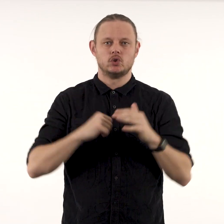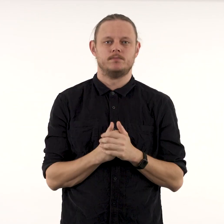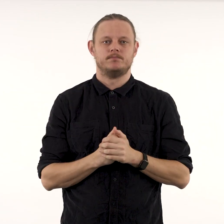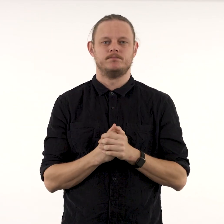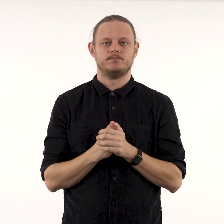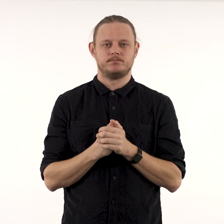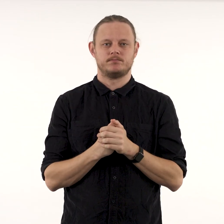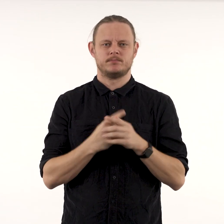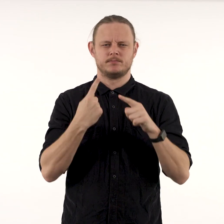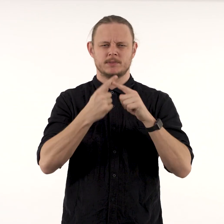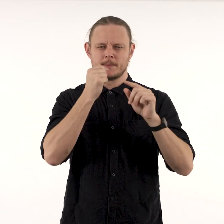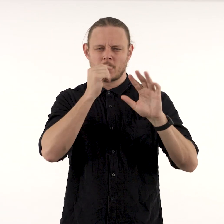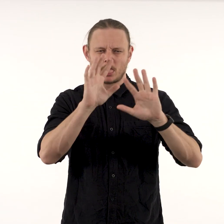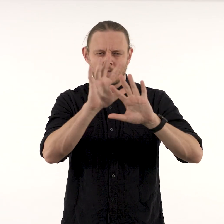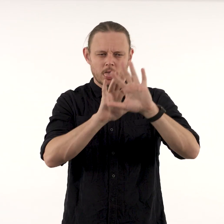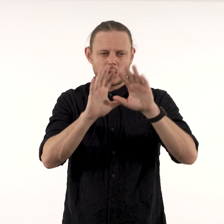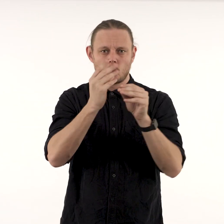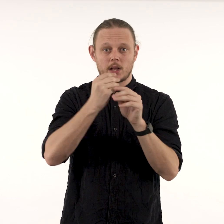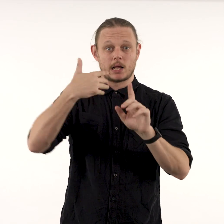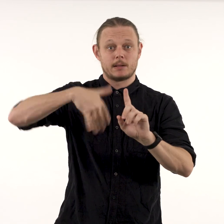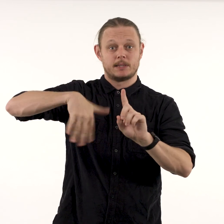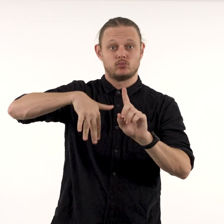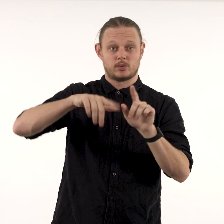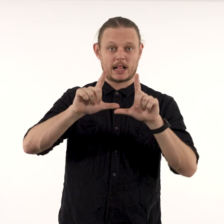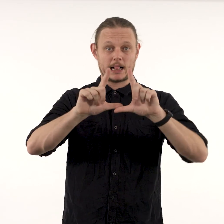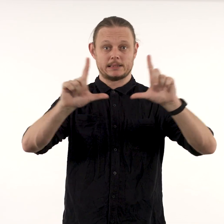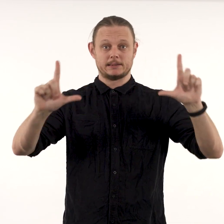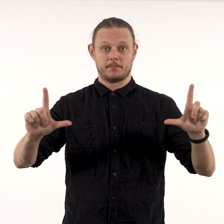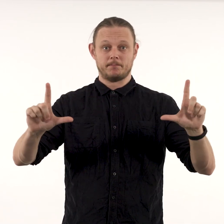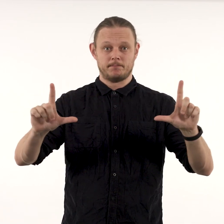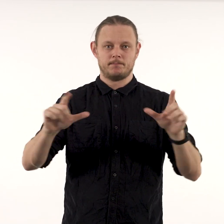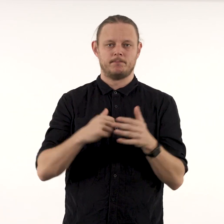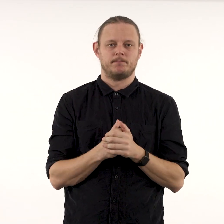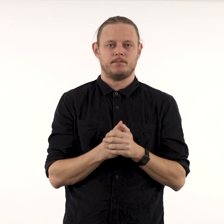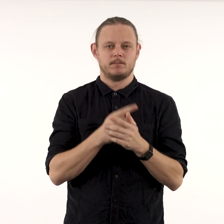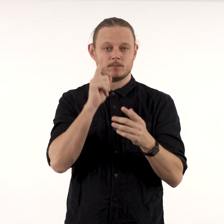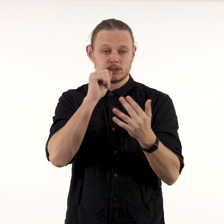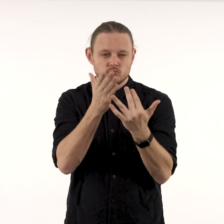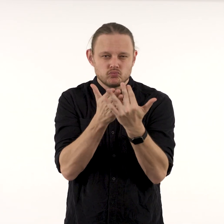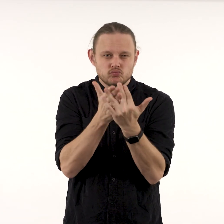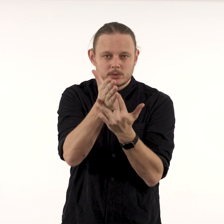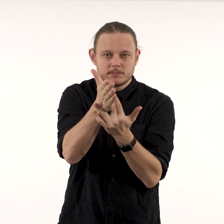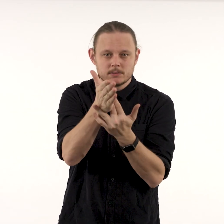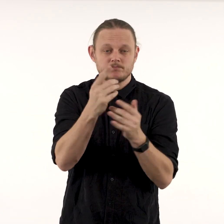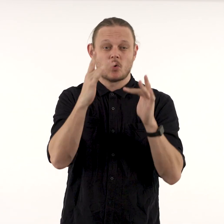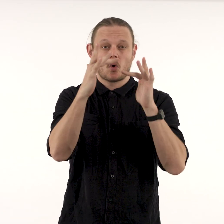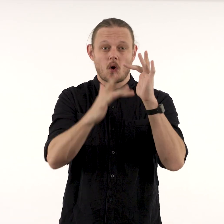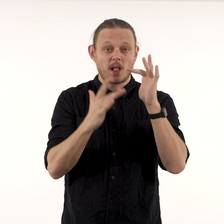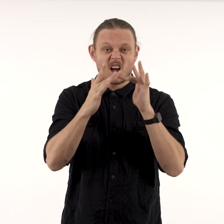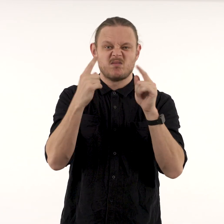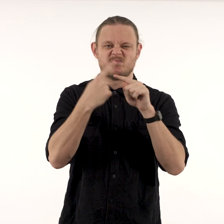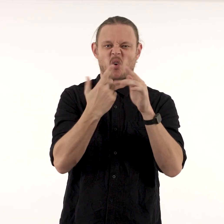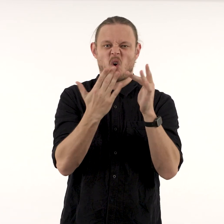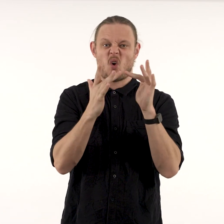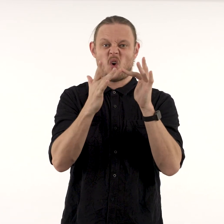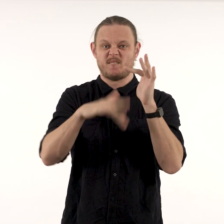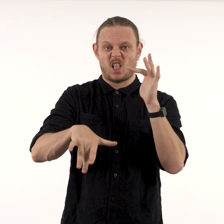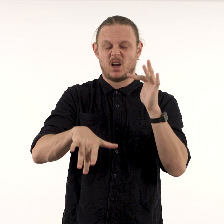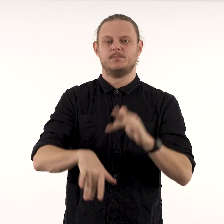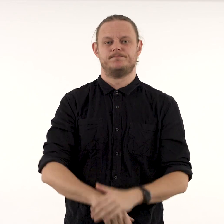They sits in a vaguely suggested landscape, fragmented by a translucent screen, online and offline at once.'